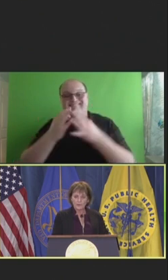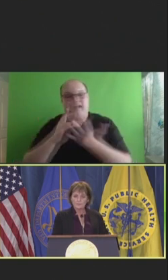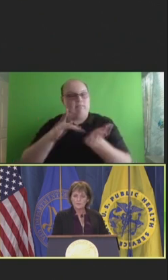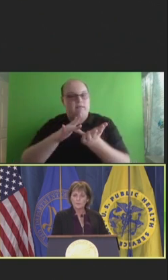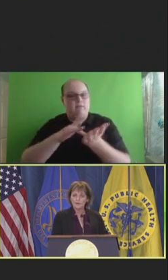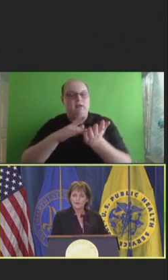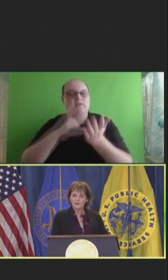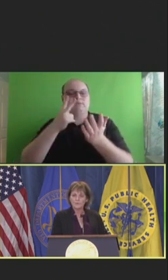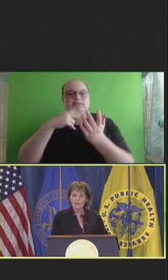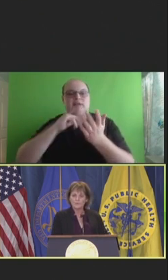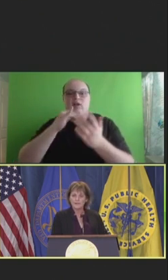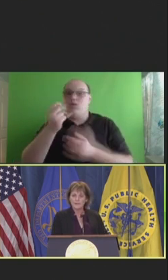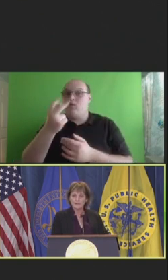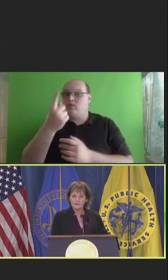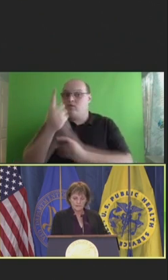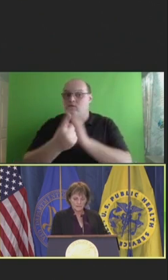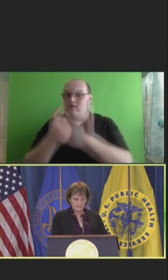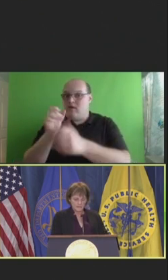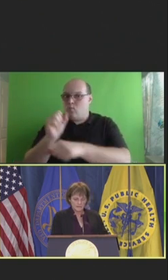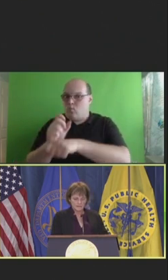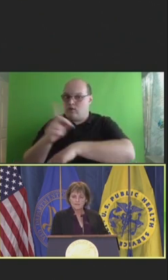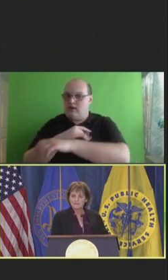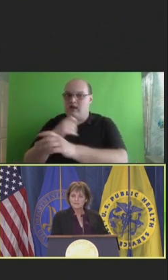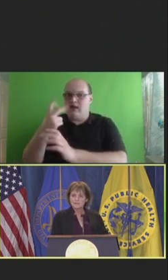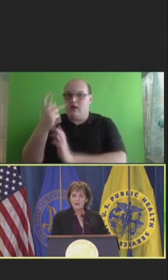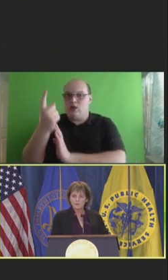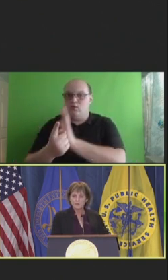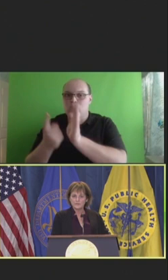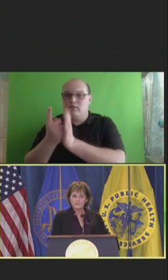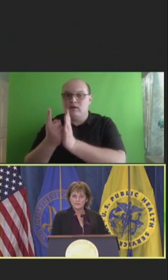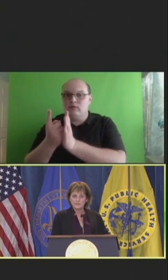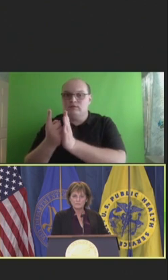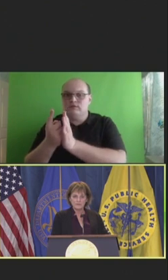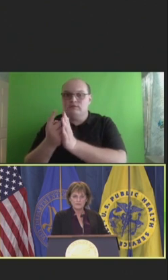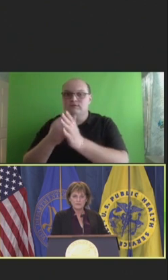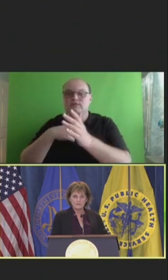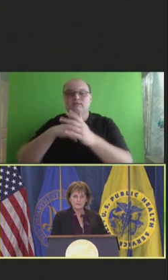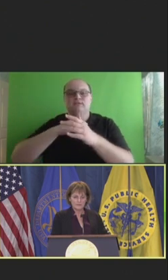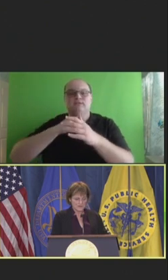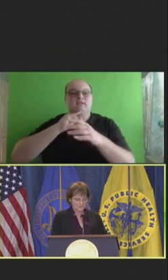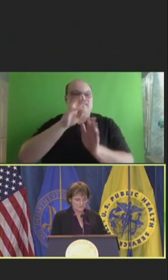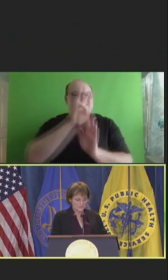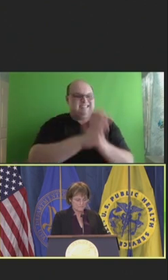at almost a 12-hour workday, six hours spent on the EHR.